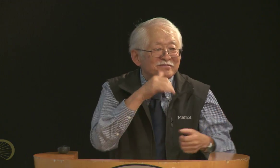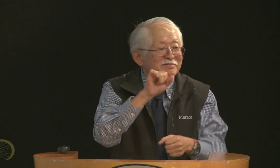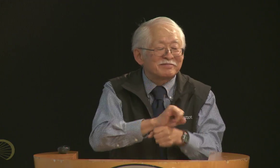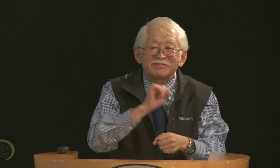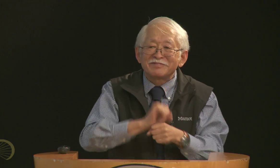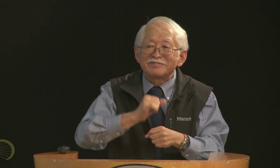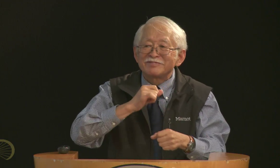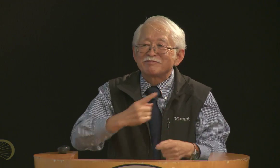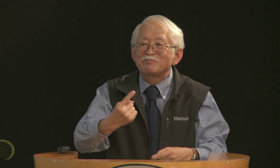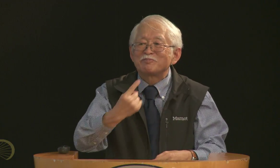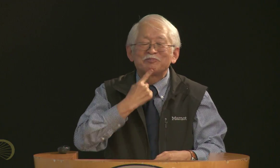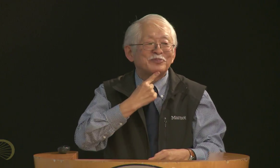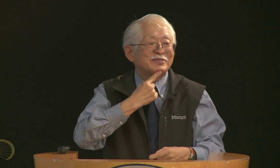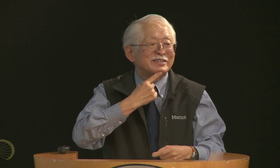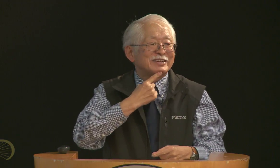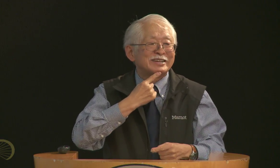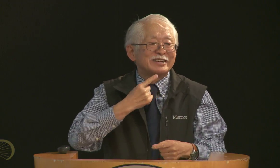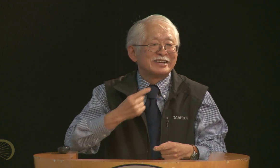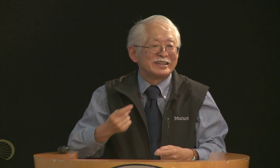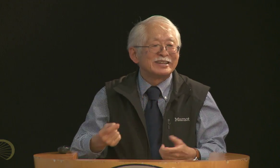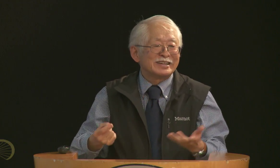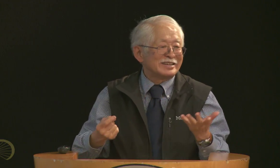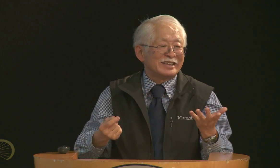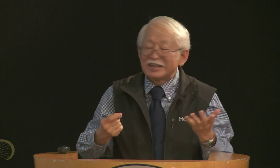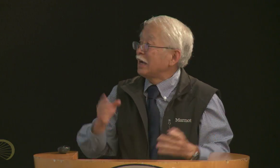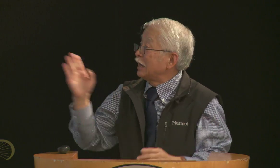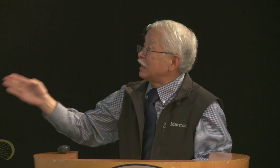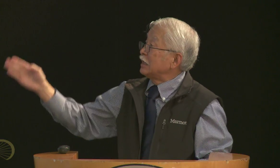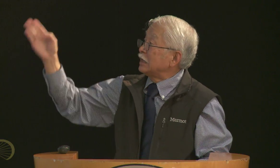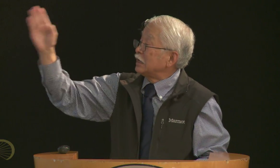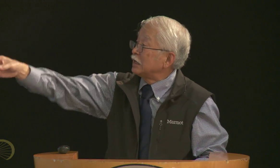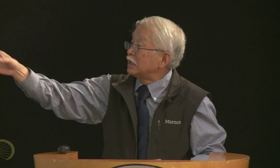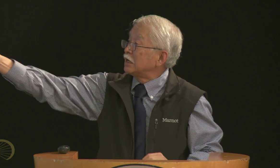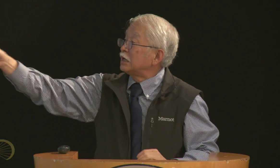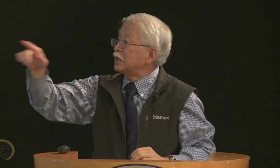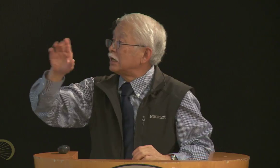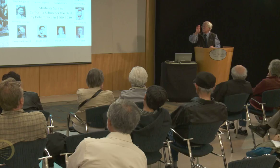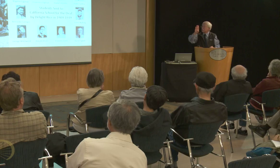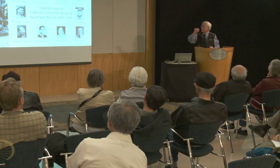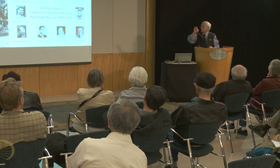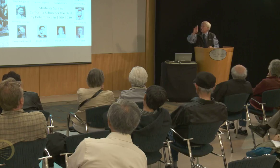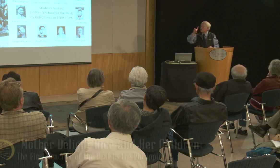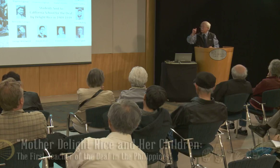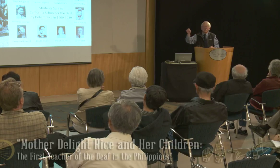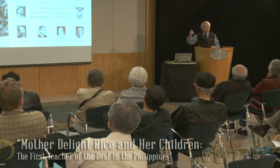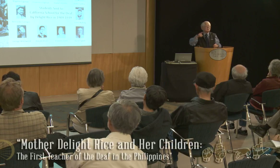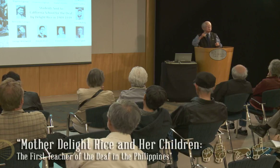and, um, after all that, still never could find a job despite his talent.